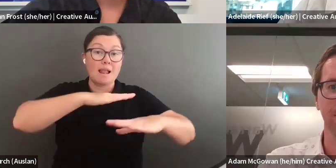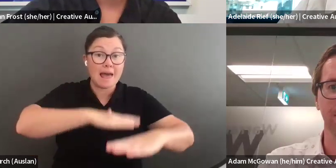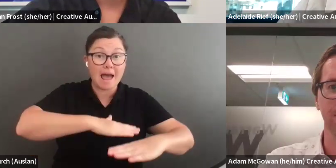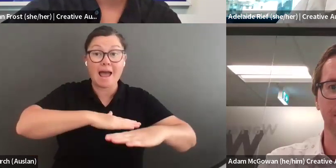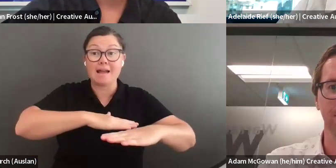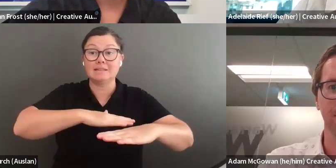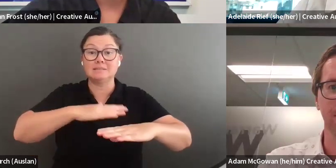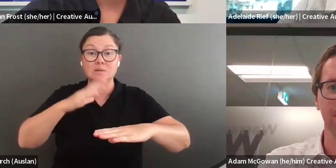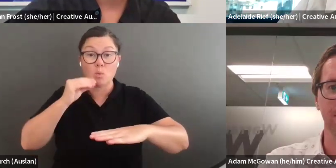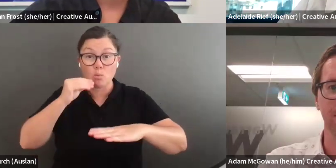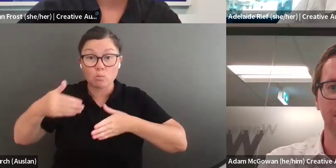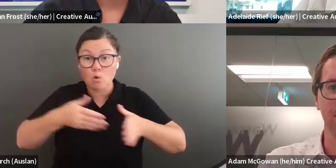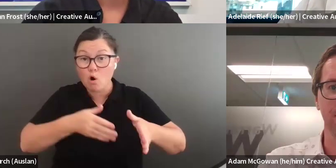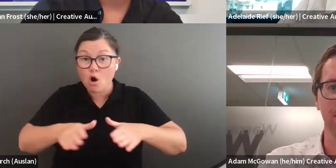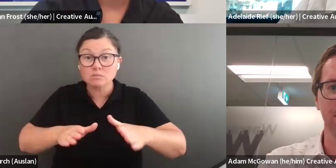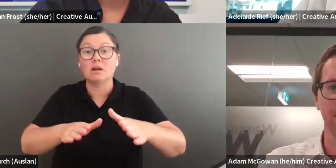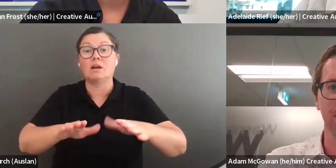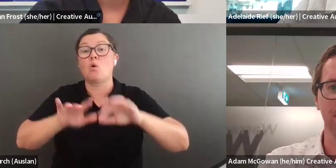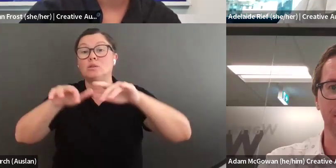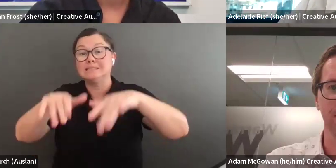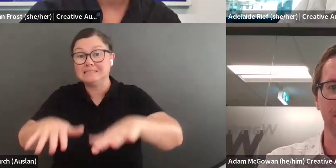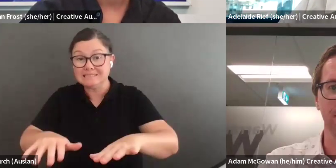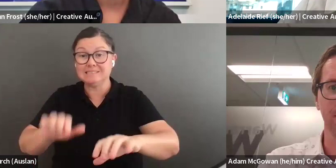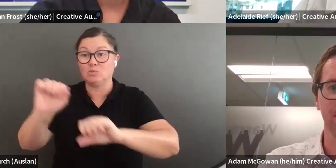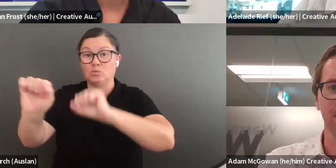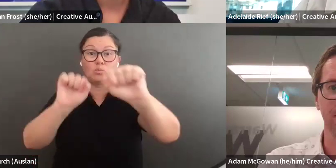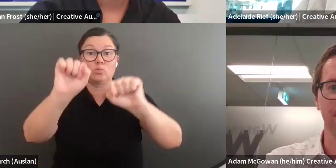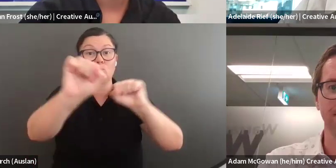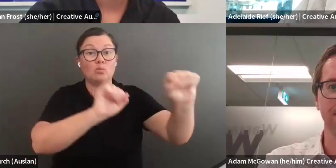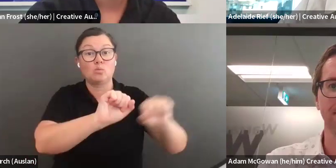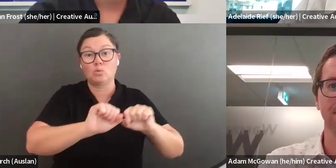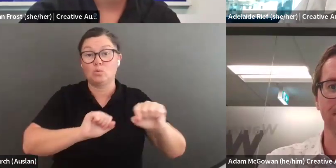the Elders of all the lands and waterways